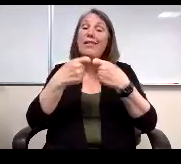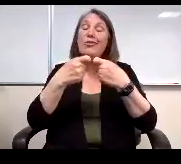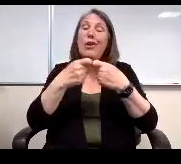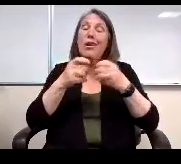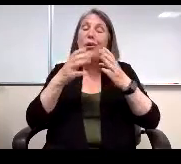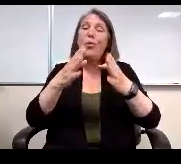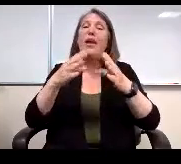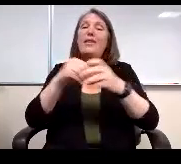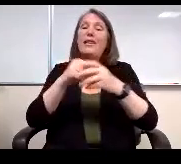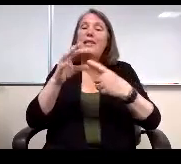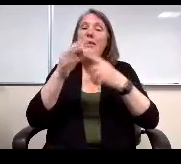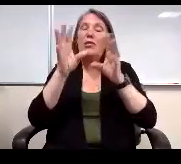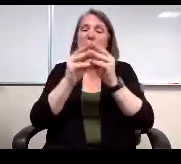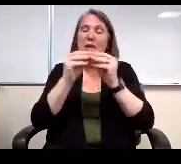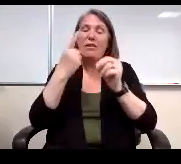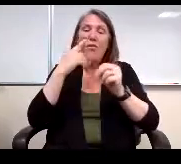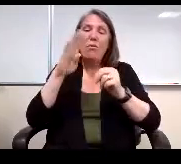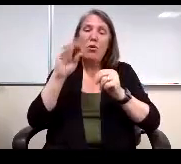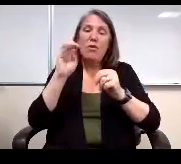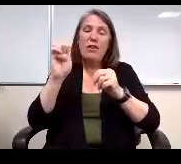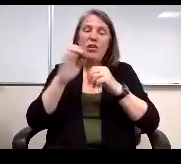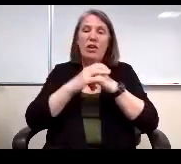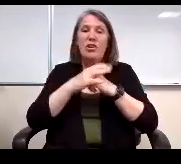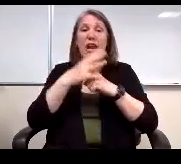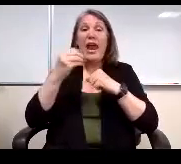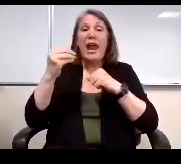of the Board of Education. And in #2.